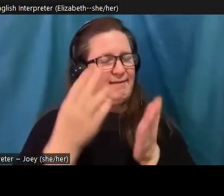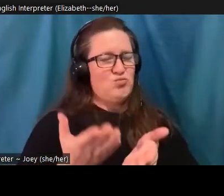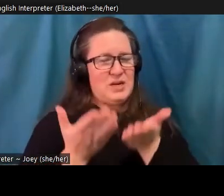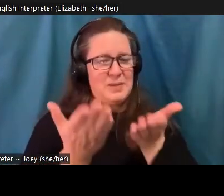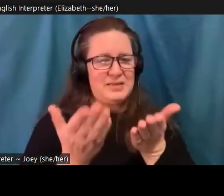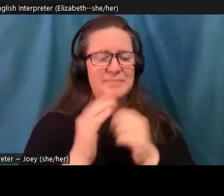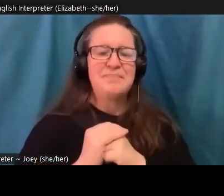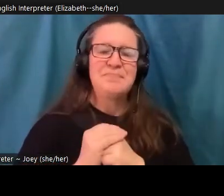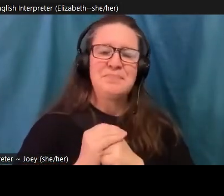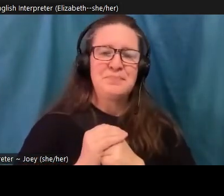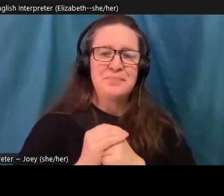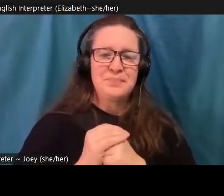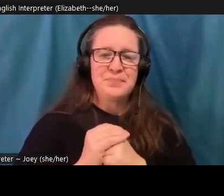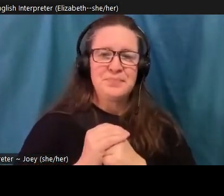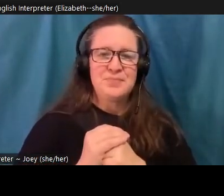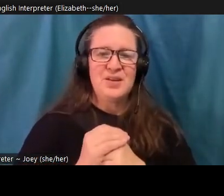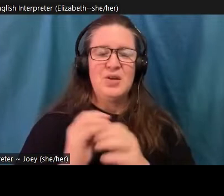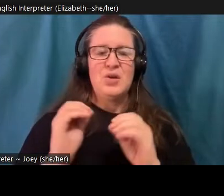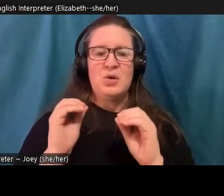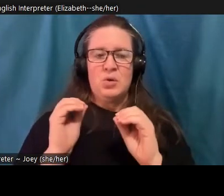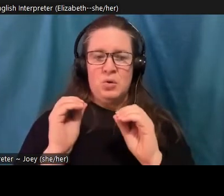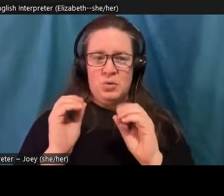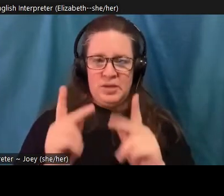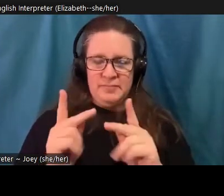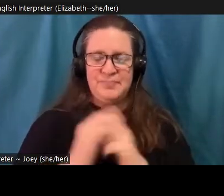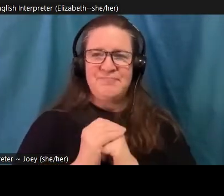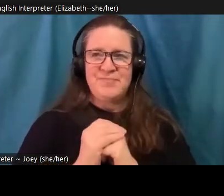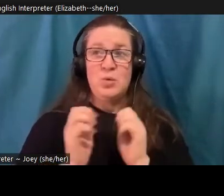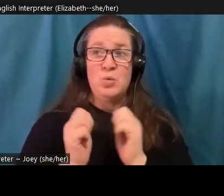quite there yet. Okay. So with all of that offered as that kind